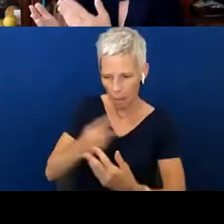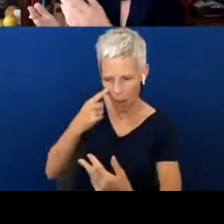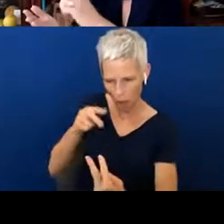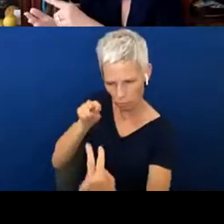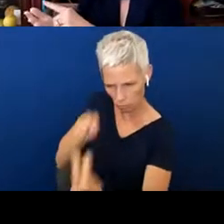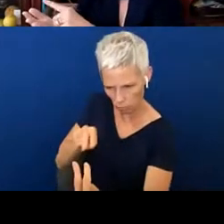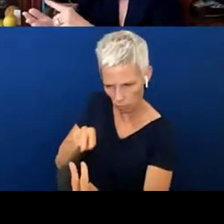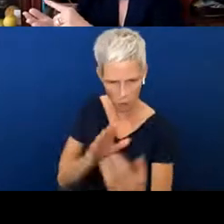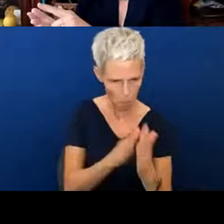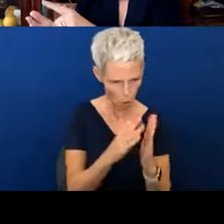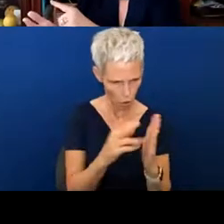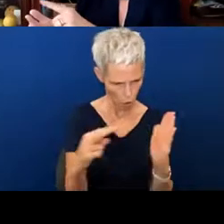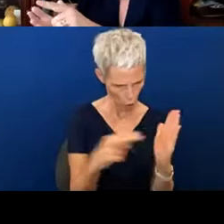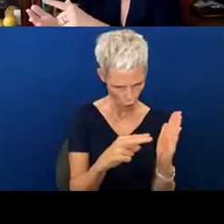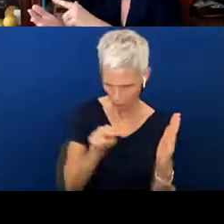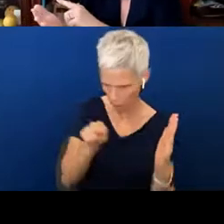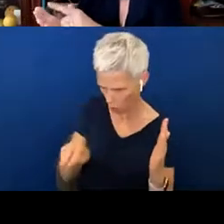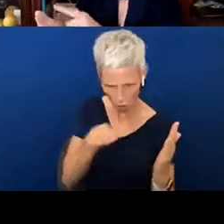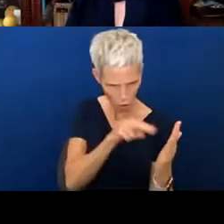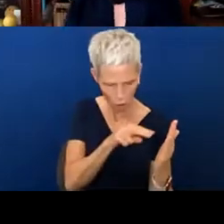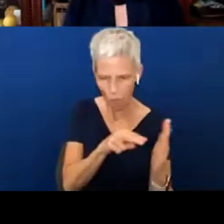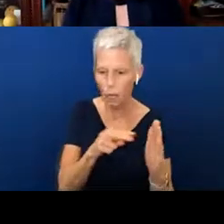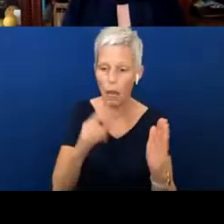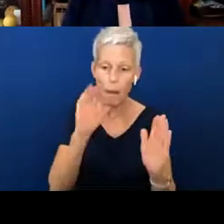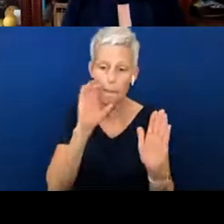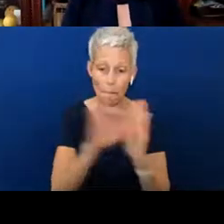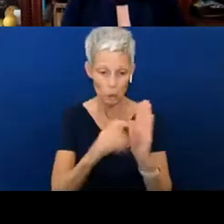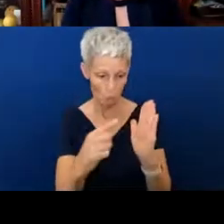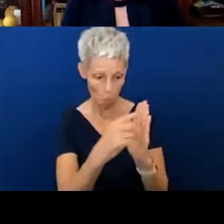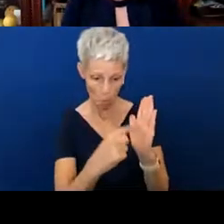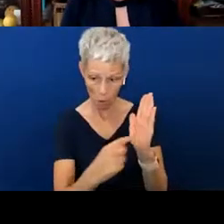pointing at the pictures, and that they see there's words on that page. What do those words